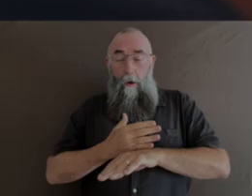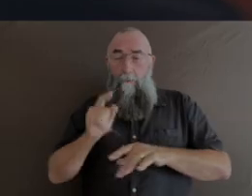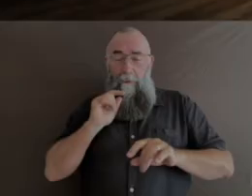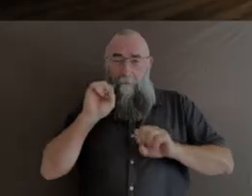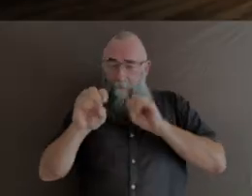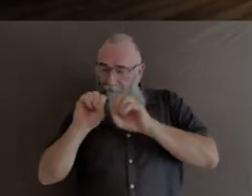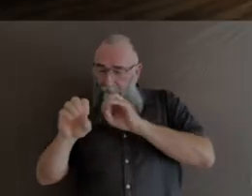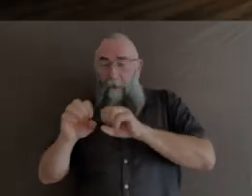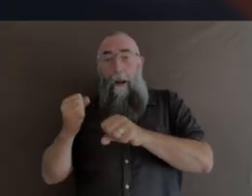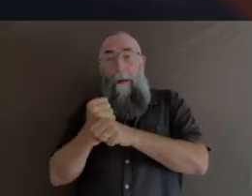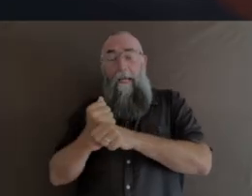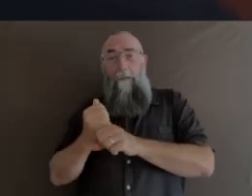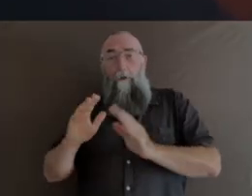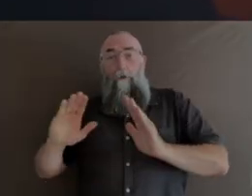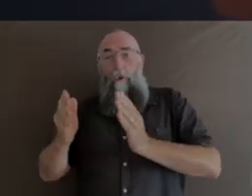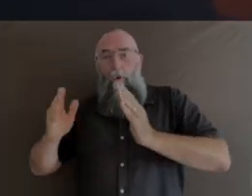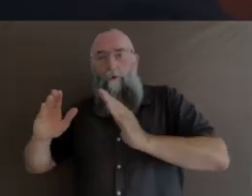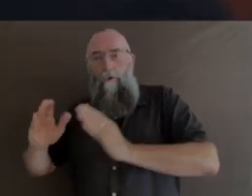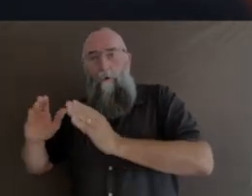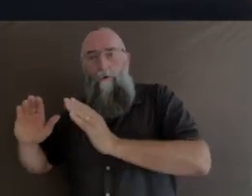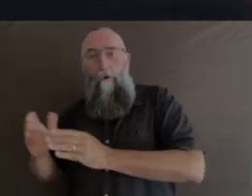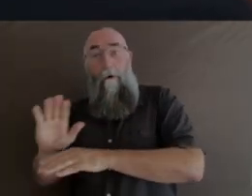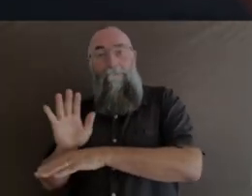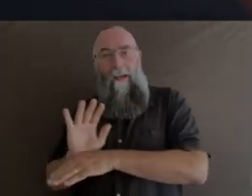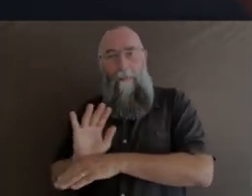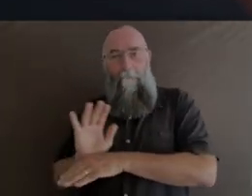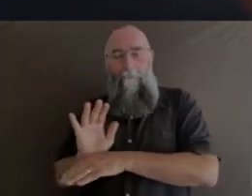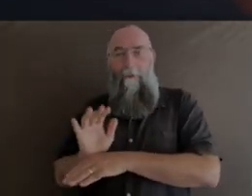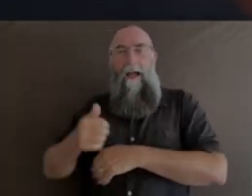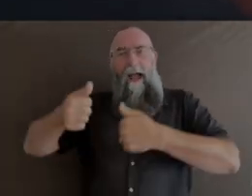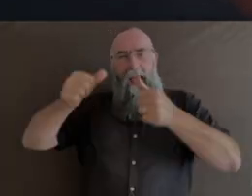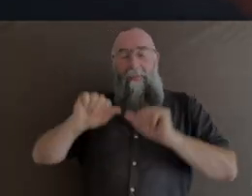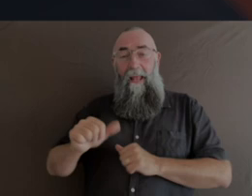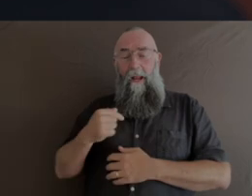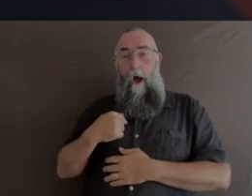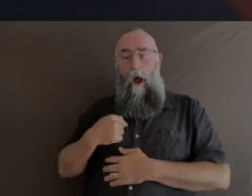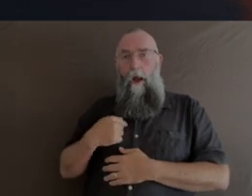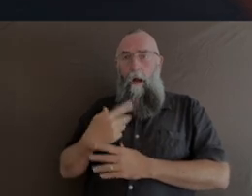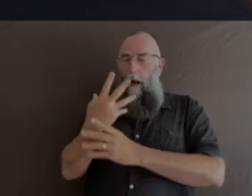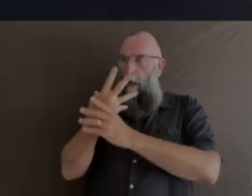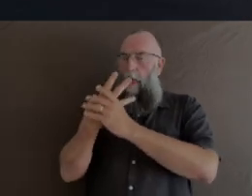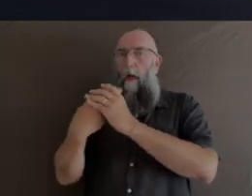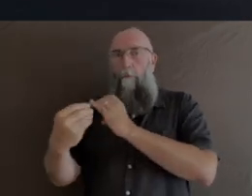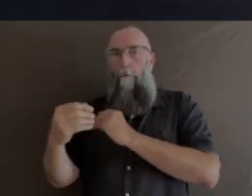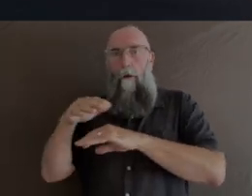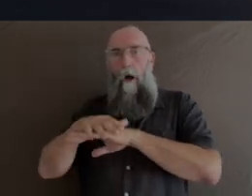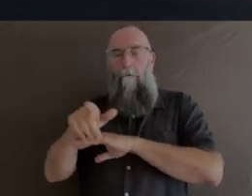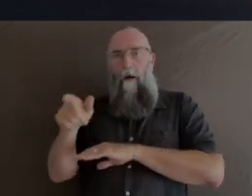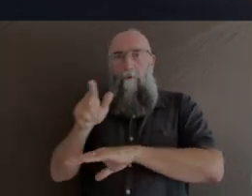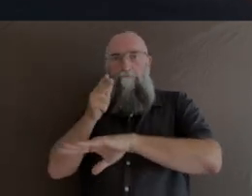I just became enamoured by the power of what that camera lens could do. And then, of course,